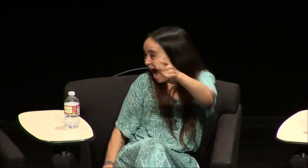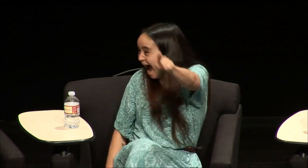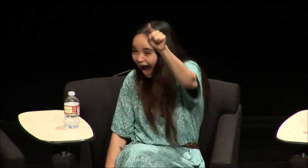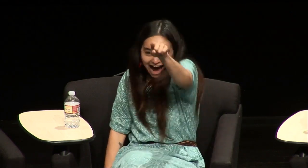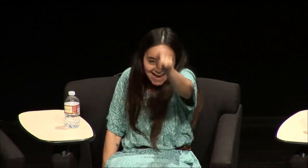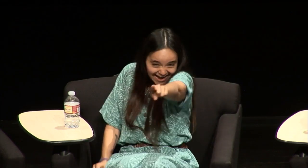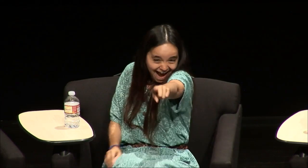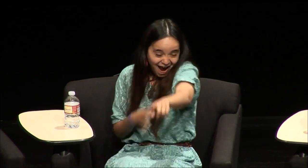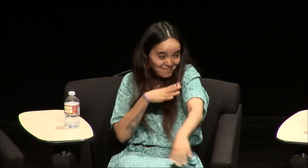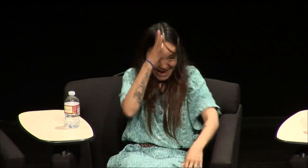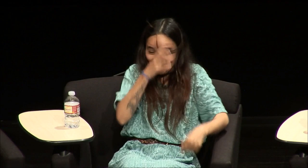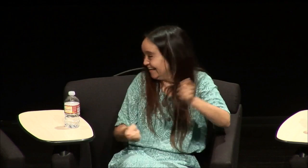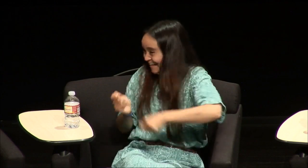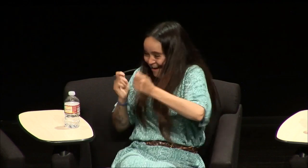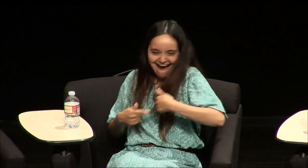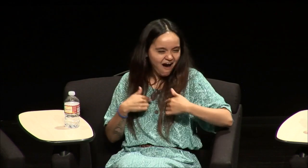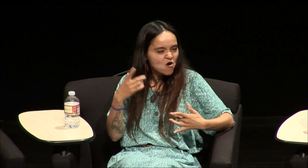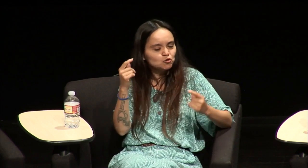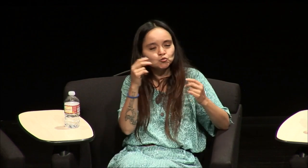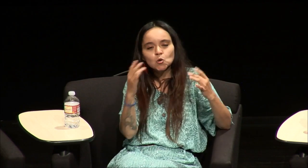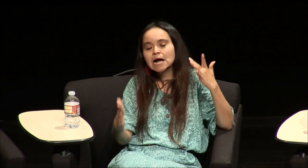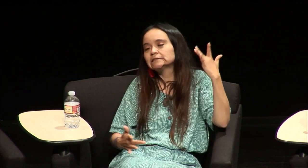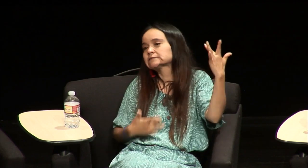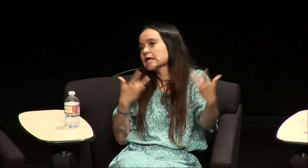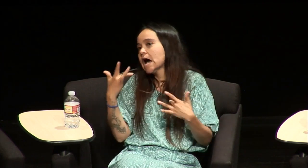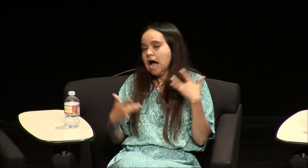uh it's so embarrassing right I'm so